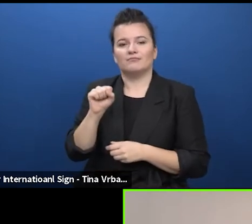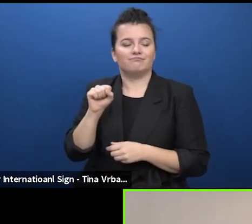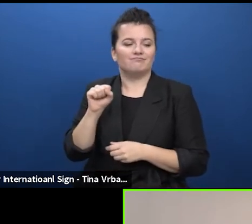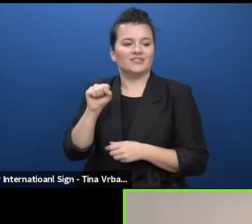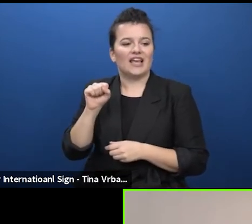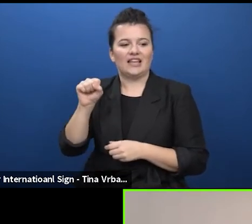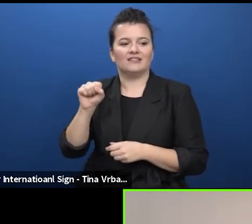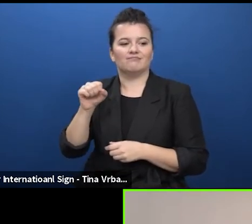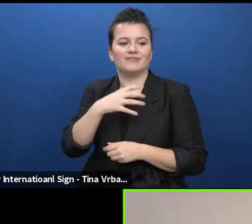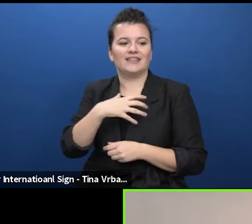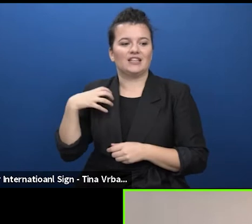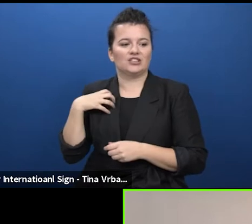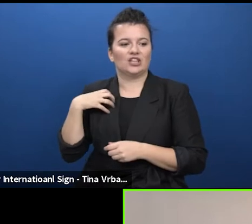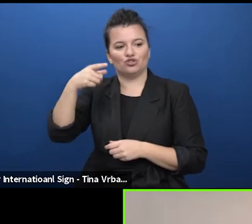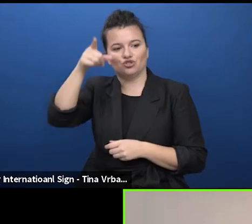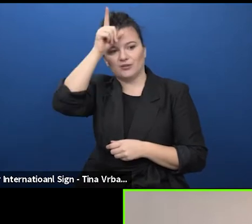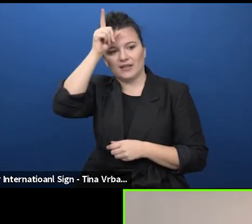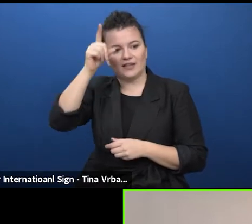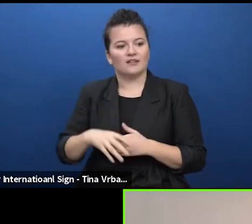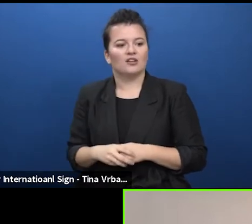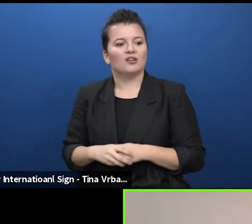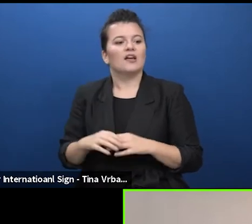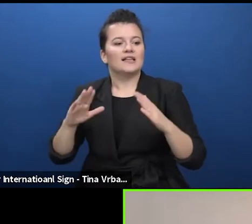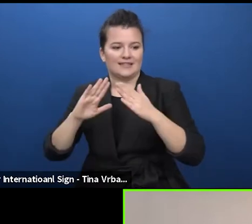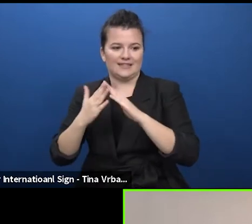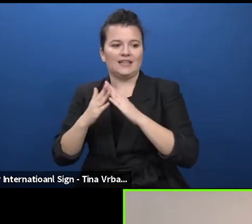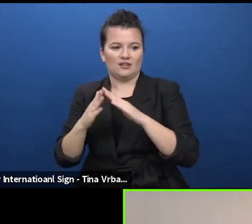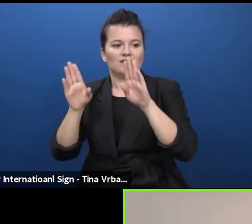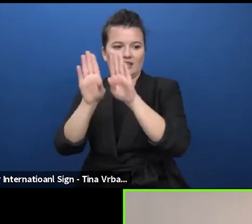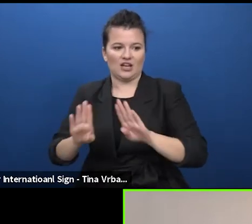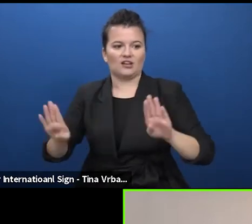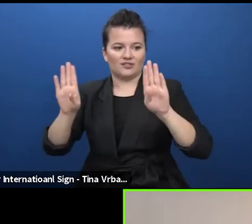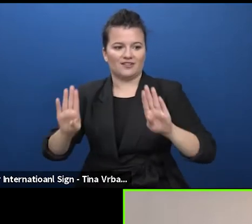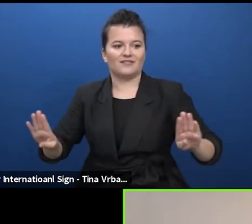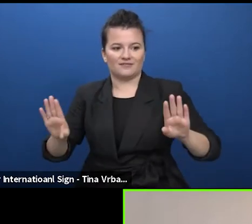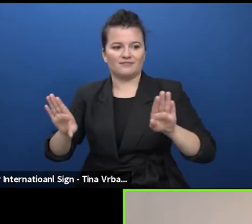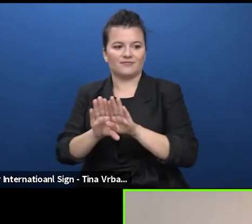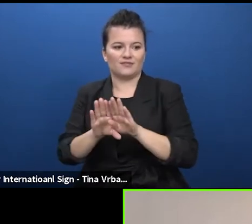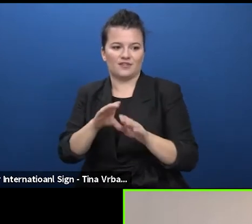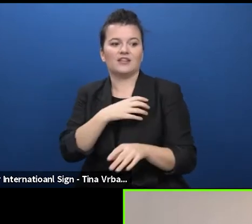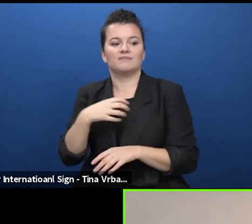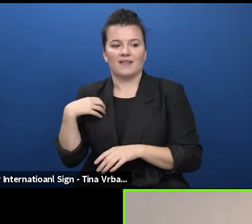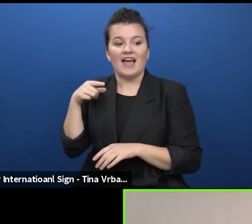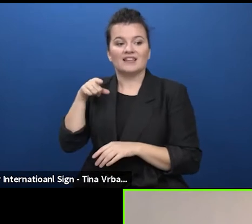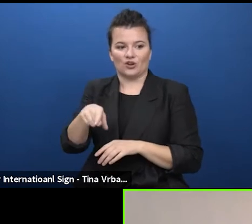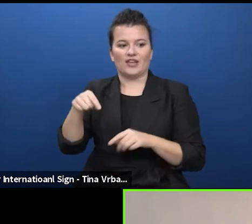which was supposed to be our hosting city for this first European Theatre Forum and where tomorrow's